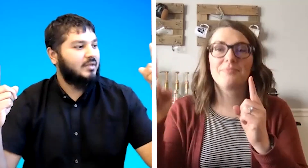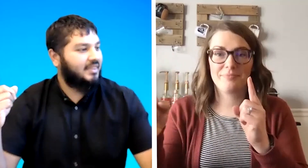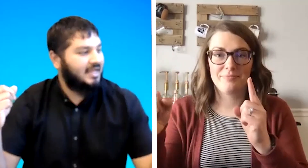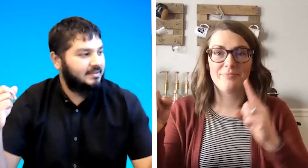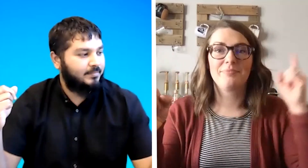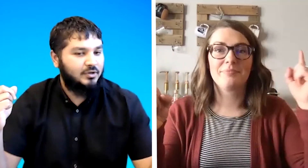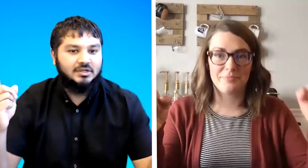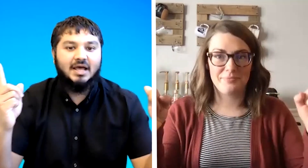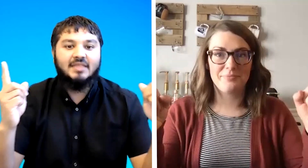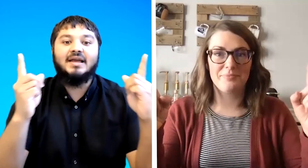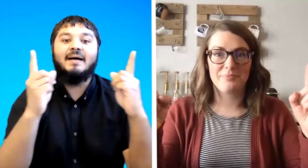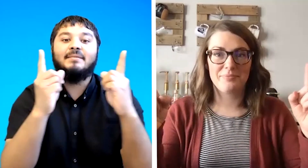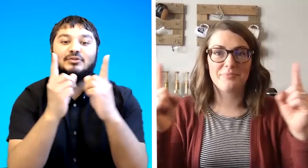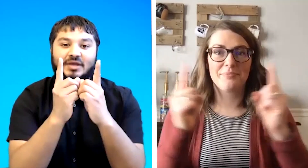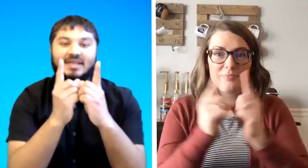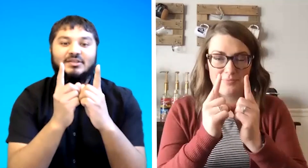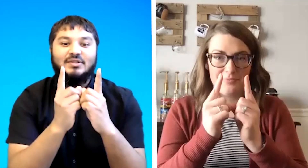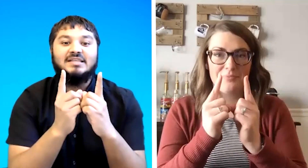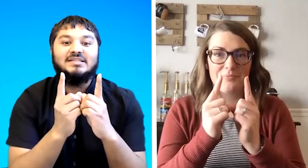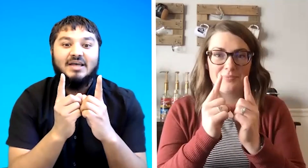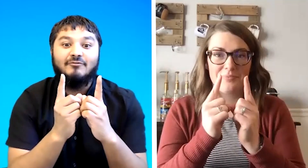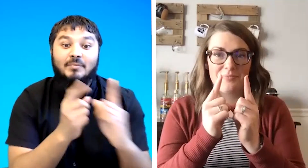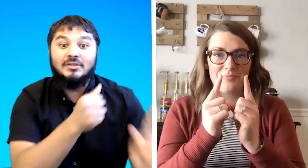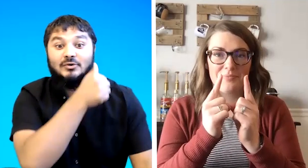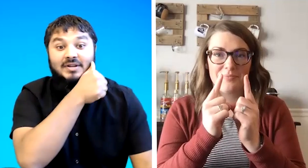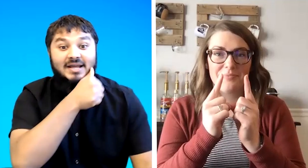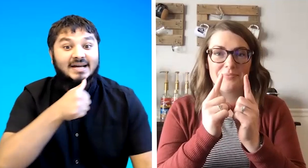that's the person and they're coming together so that's the sign for me so nice